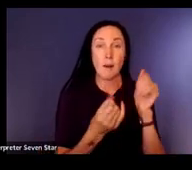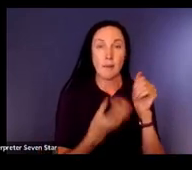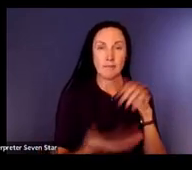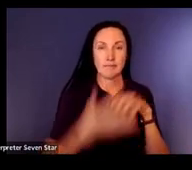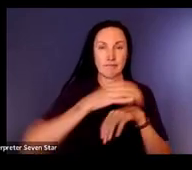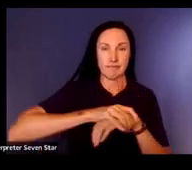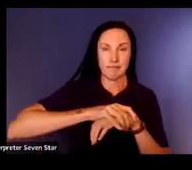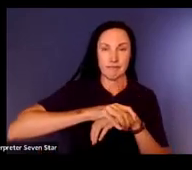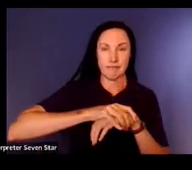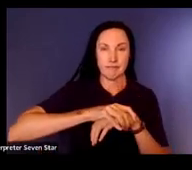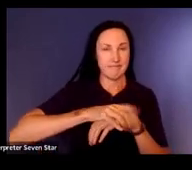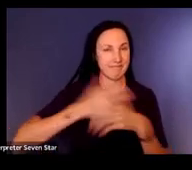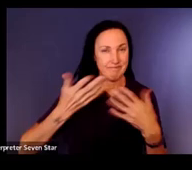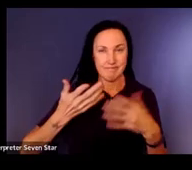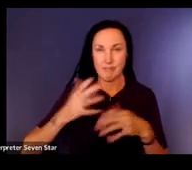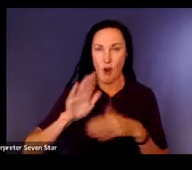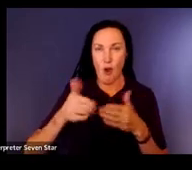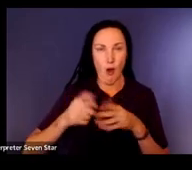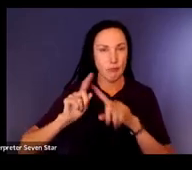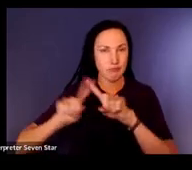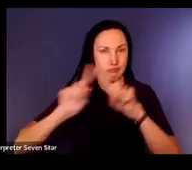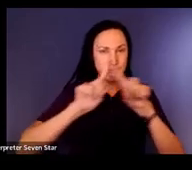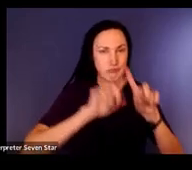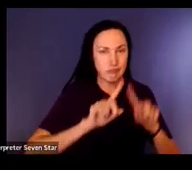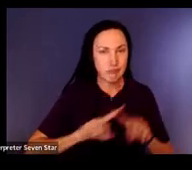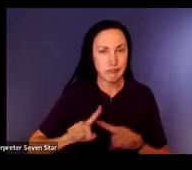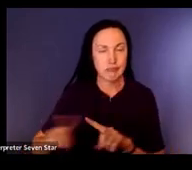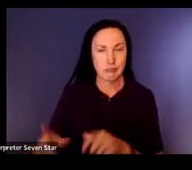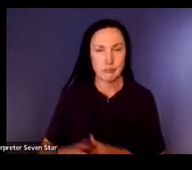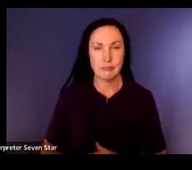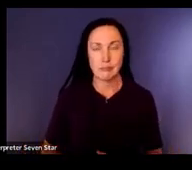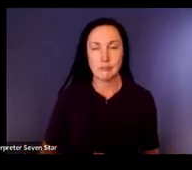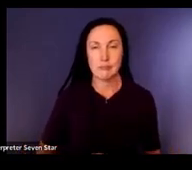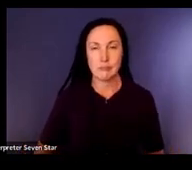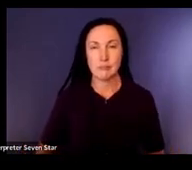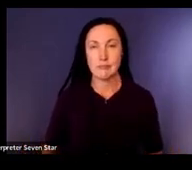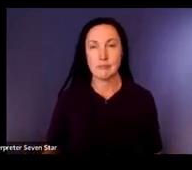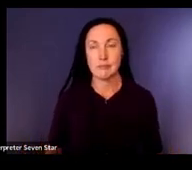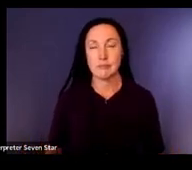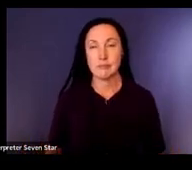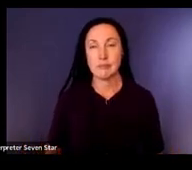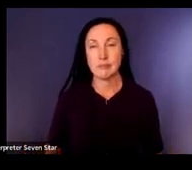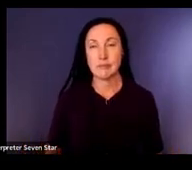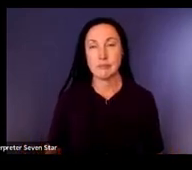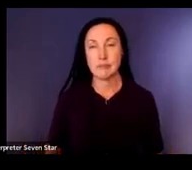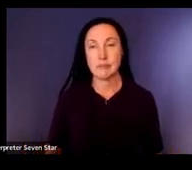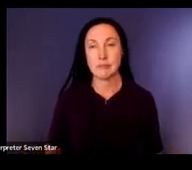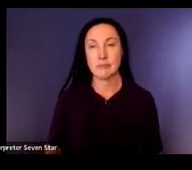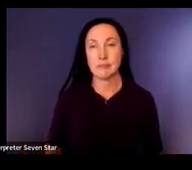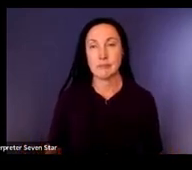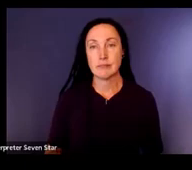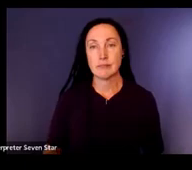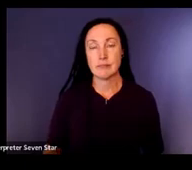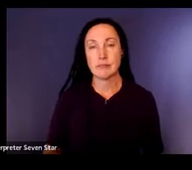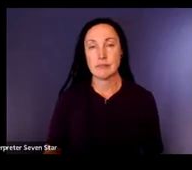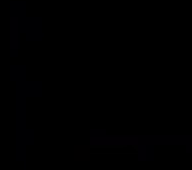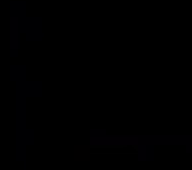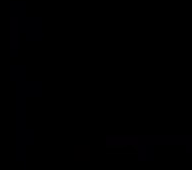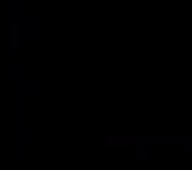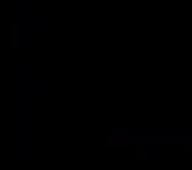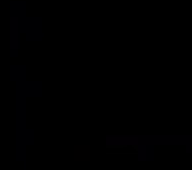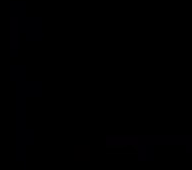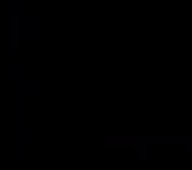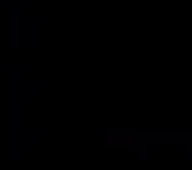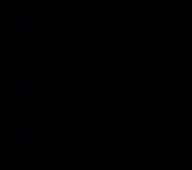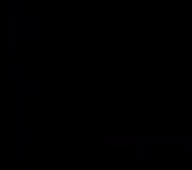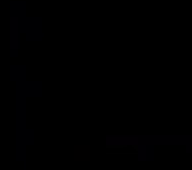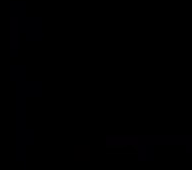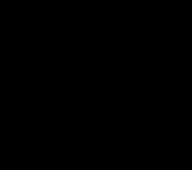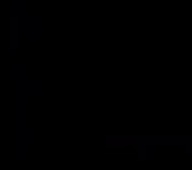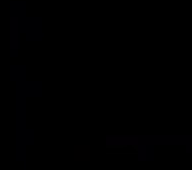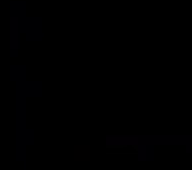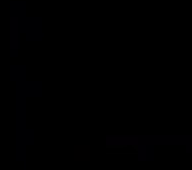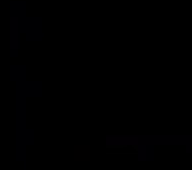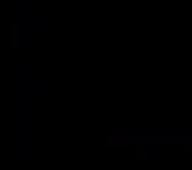be on top of the other person's hands so that they can engage with tactile communication?